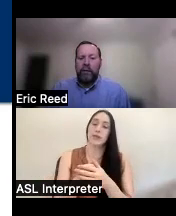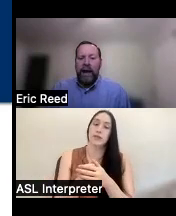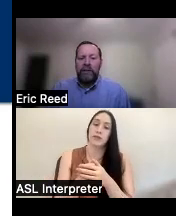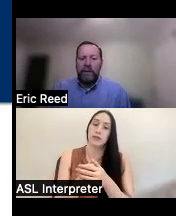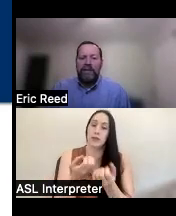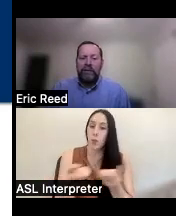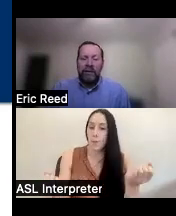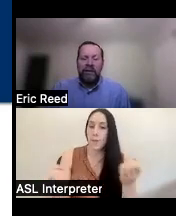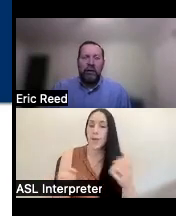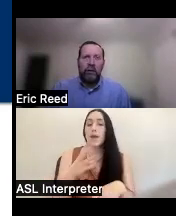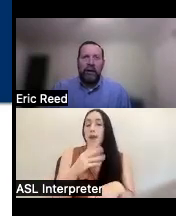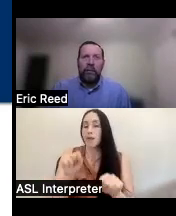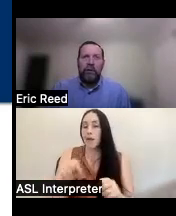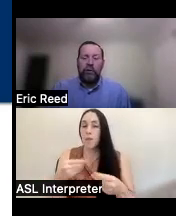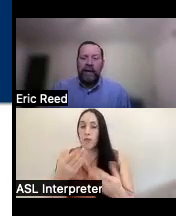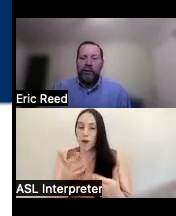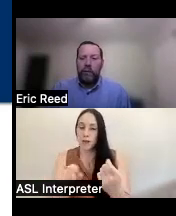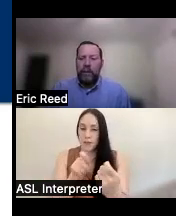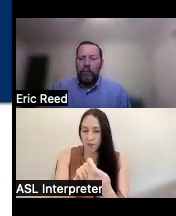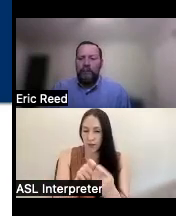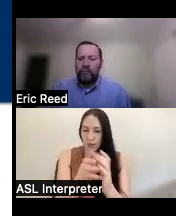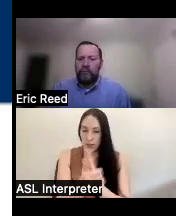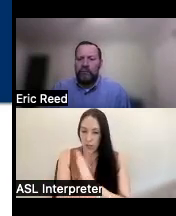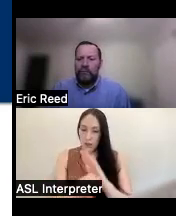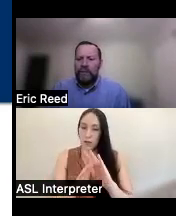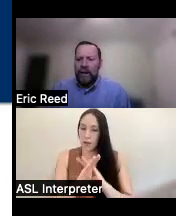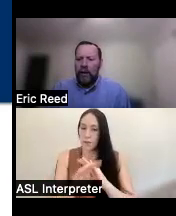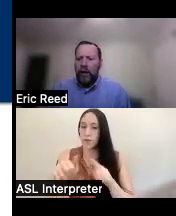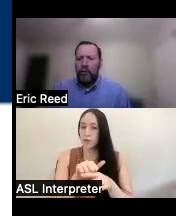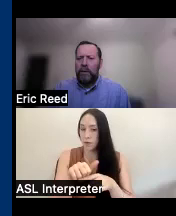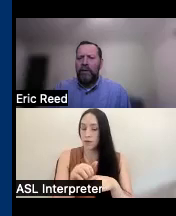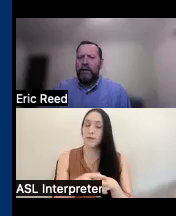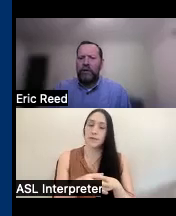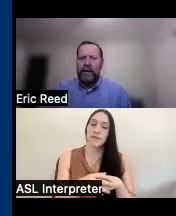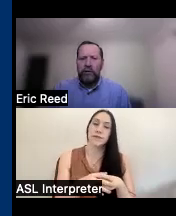can provide specific skill development training to people and then we also can provide training